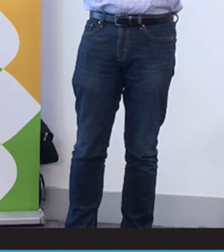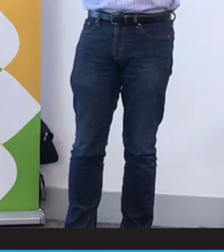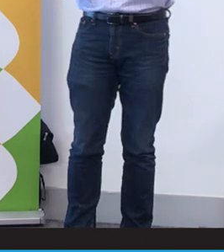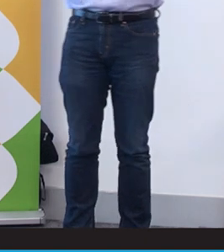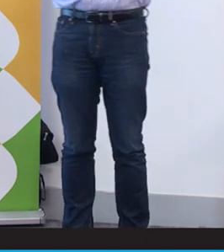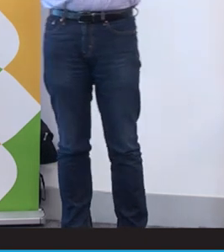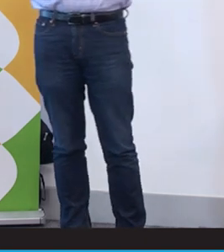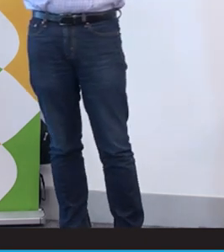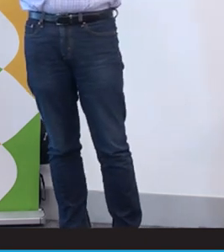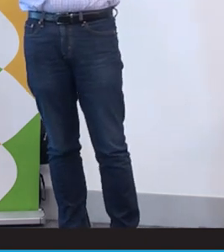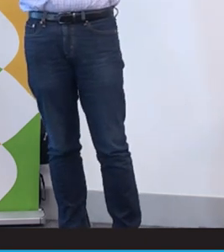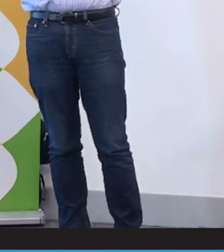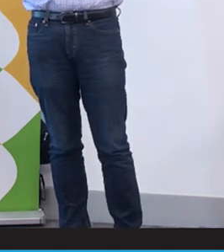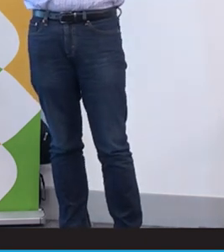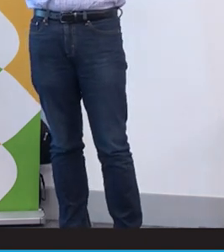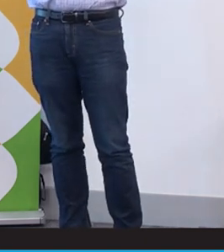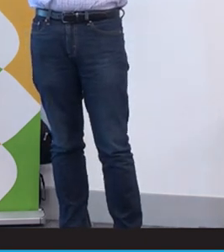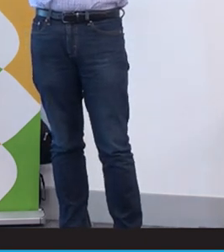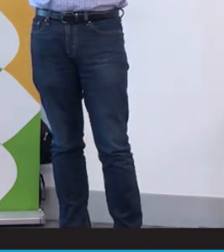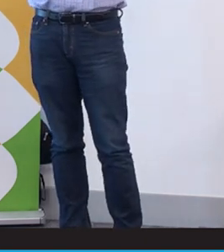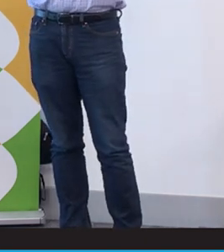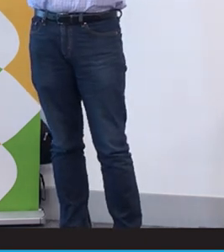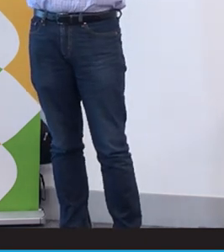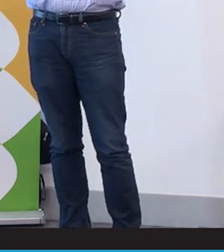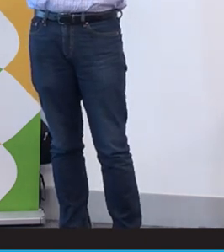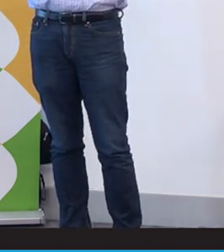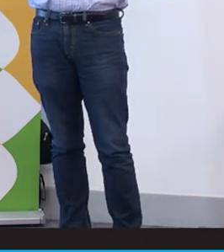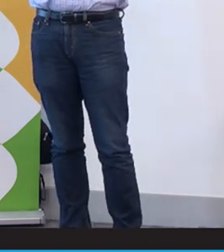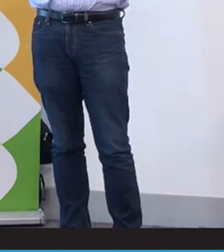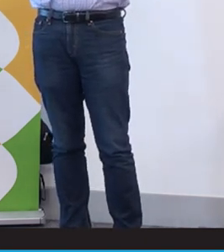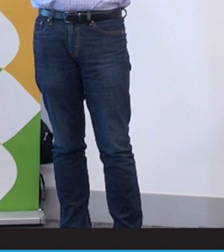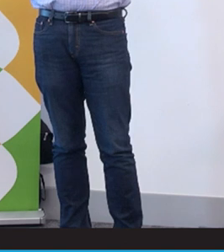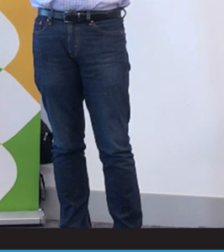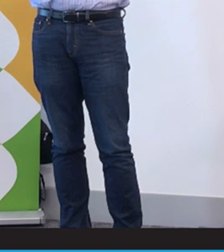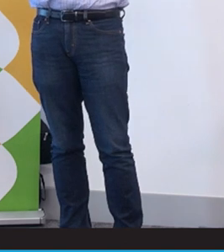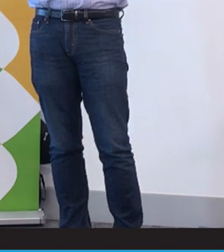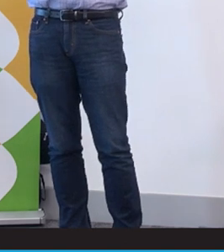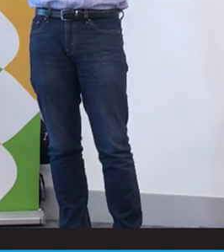Australian economy. They pay tax, they contribute. So there's an economic argument here to show the